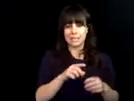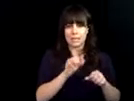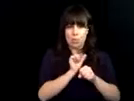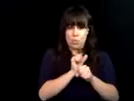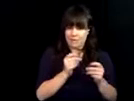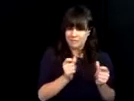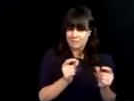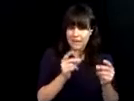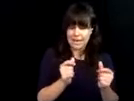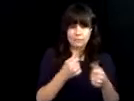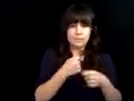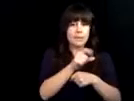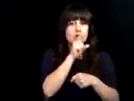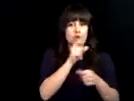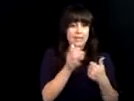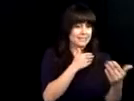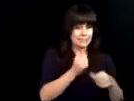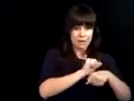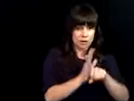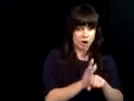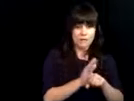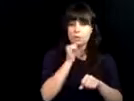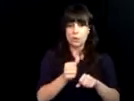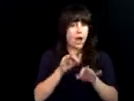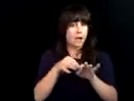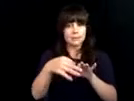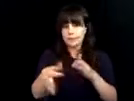in northern Virginia. This team of subject matter